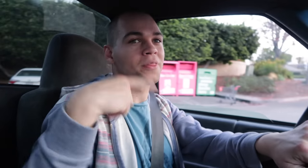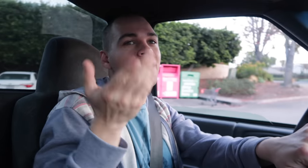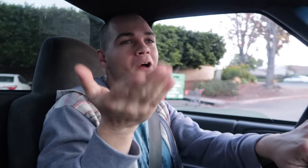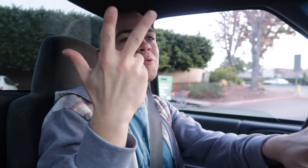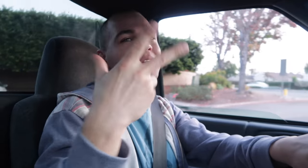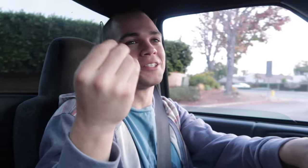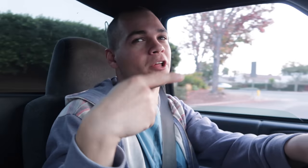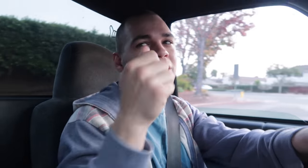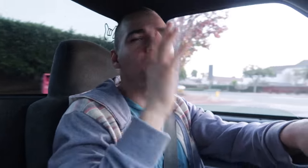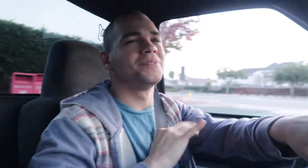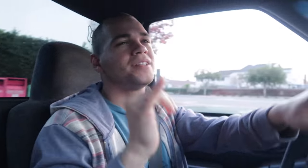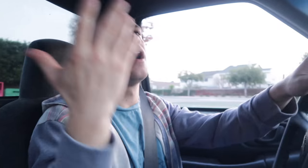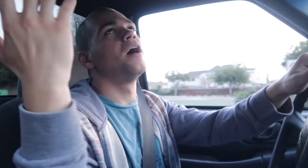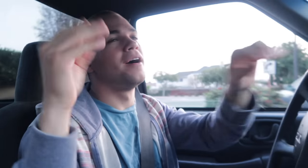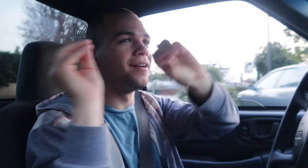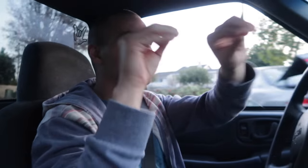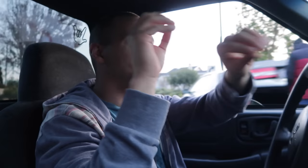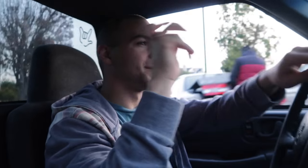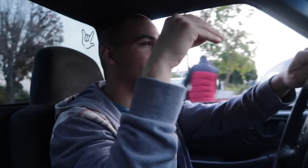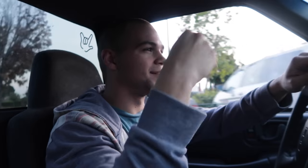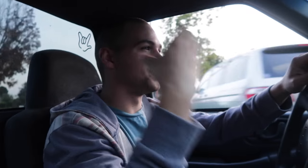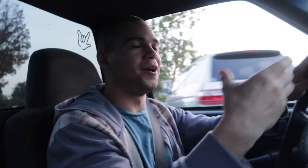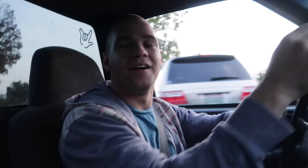then offered three dollars! and then the woman was like "ugh!" and started loading back in the car